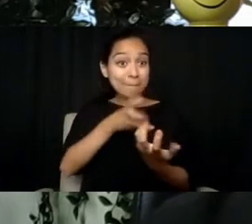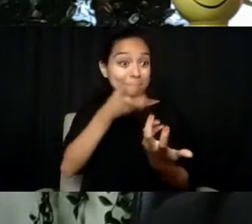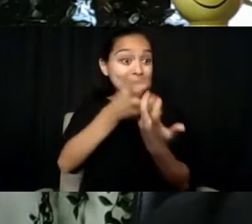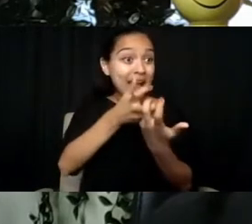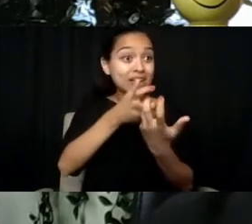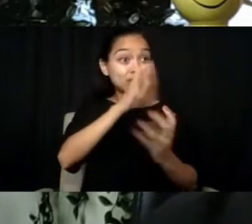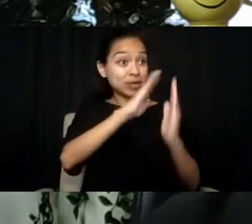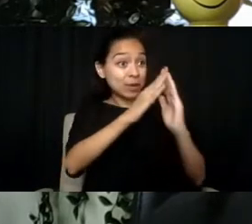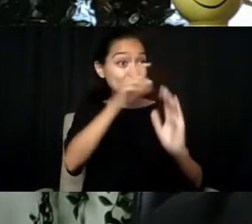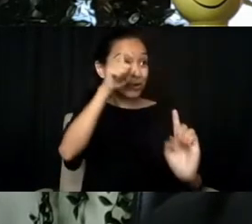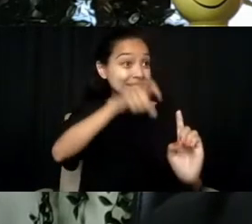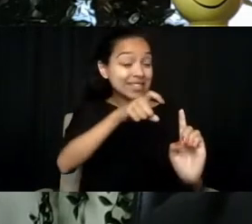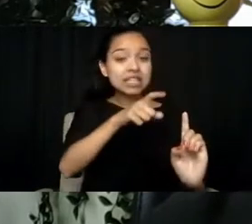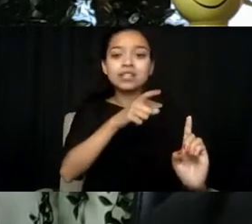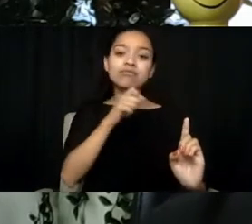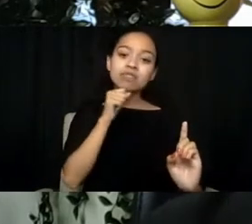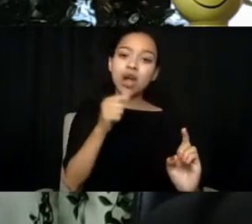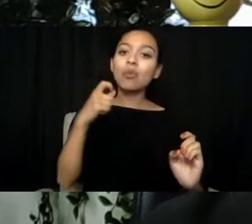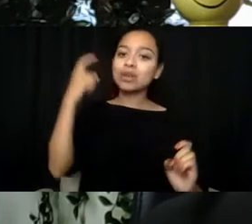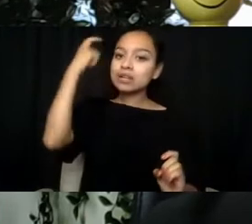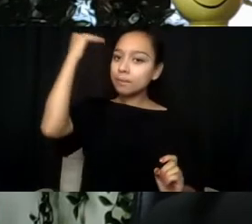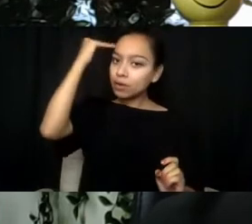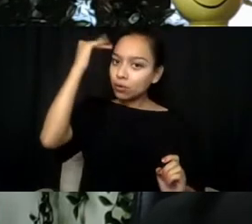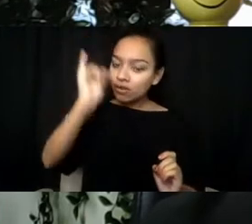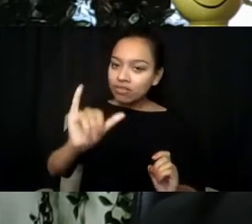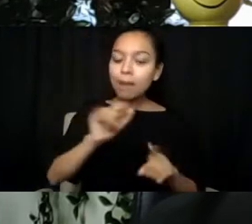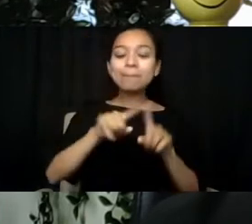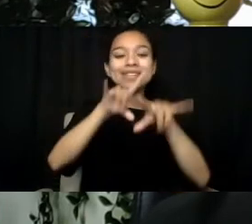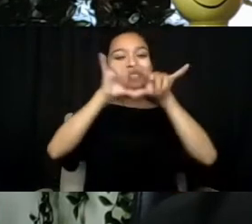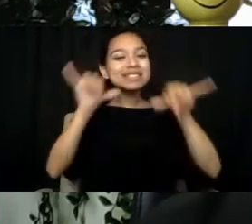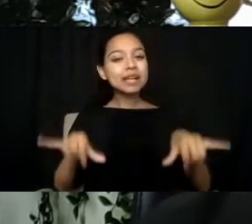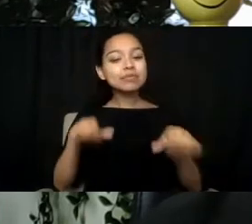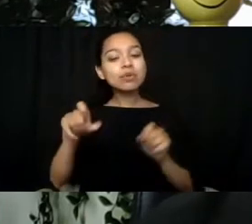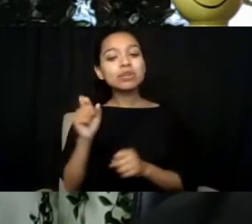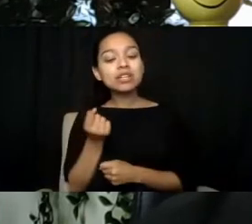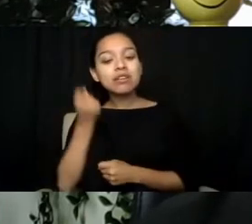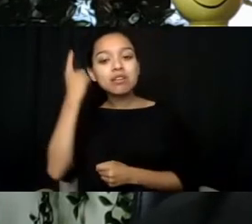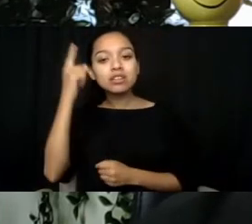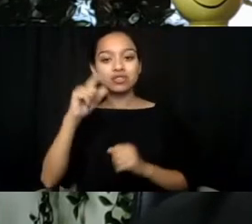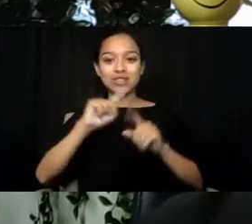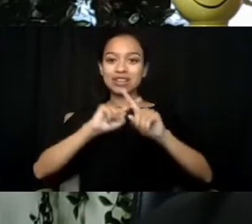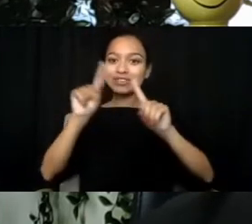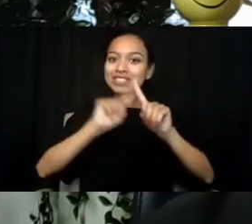but at the same time we need to understand that there's tiered levels of care in terms of treatment,